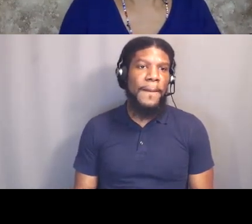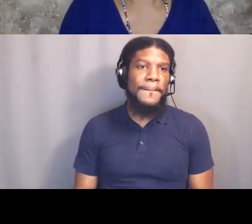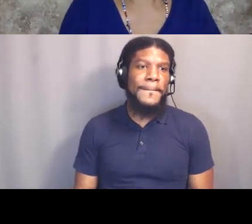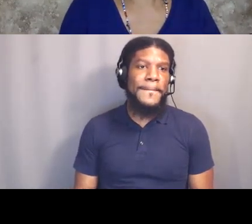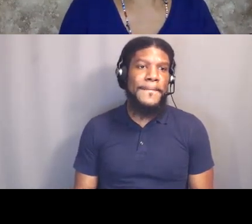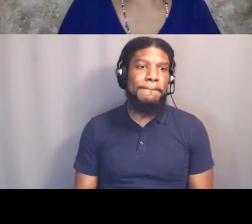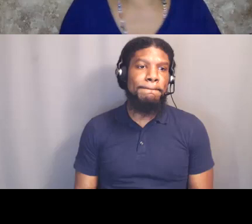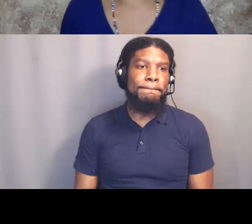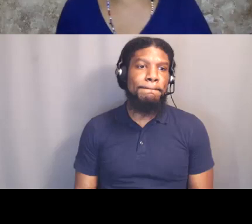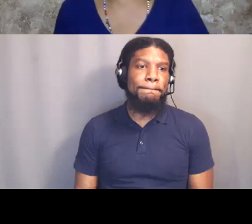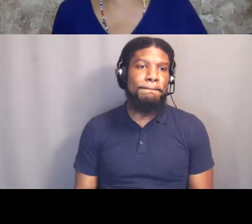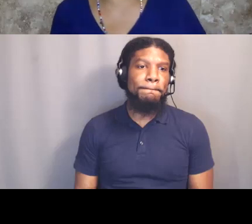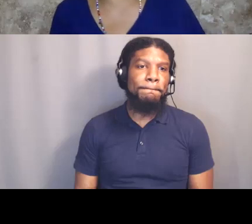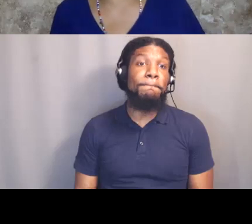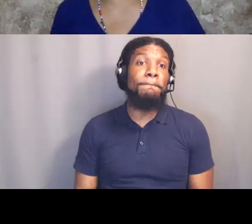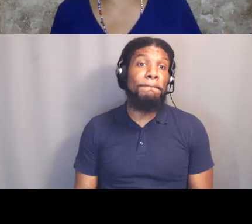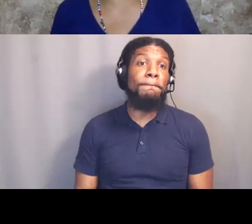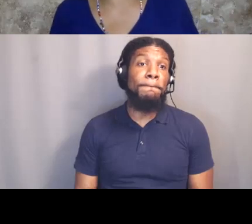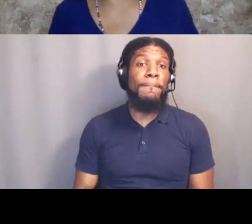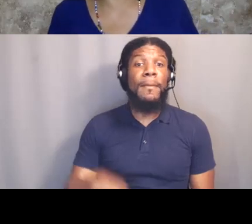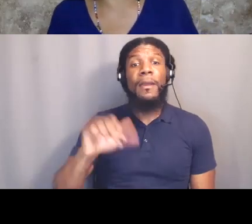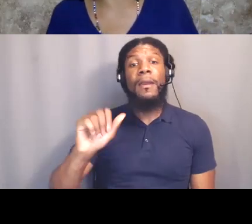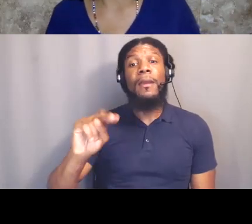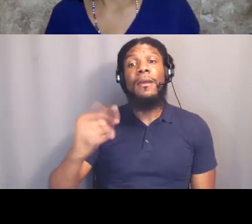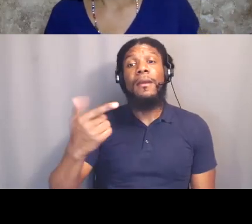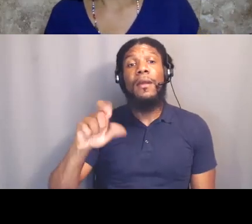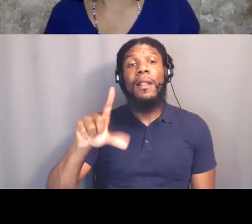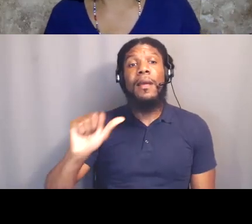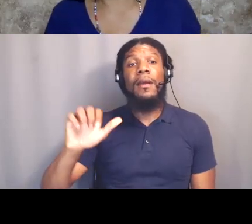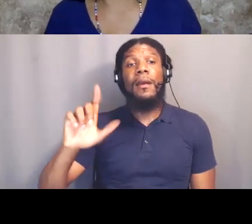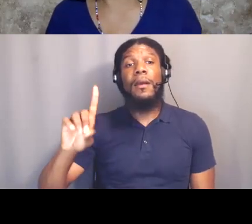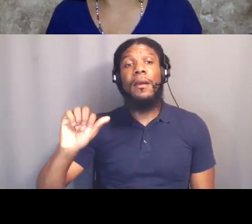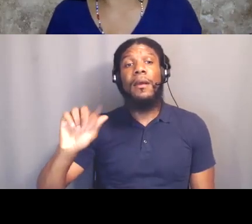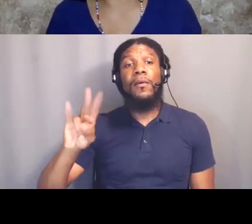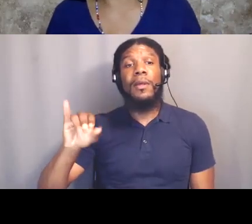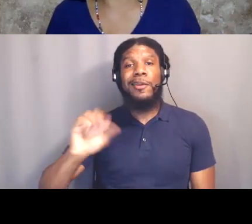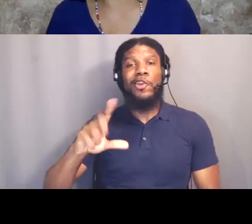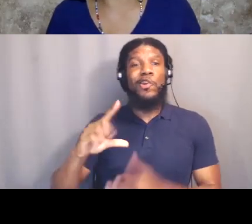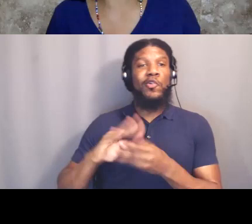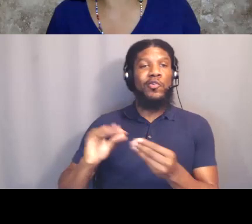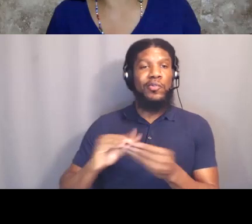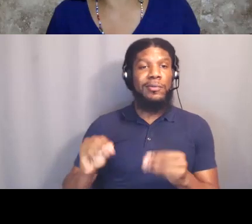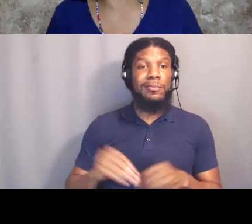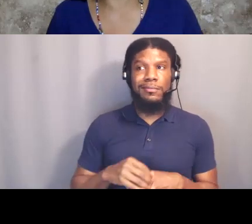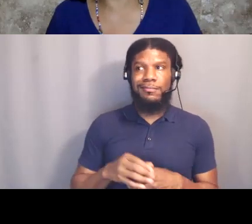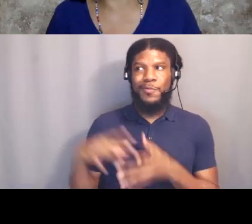remind us of the words of Angela Davis, speaking of Christianity, right? This is